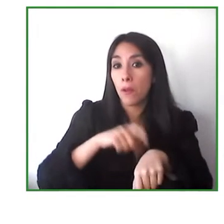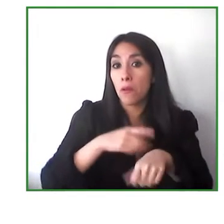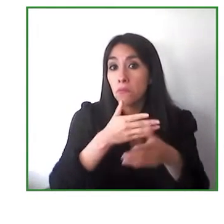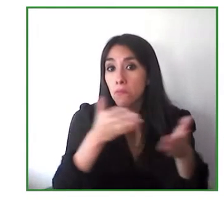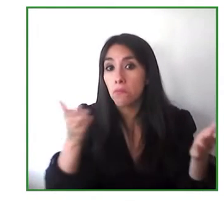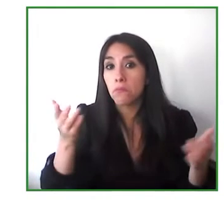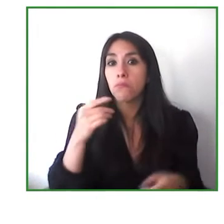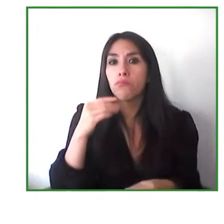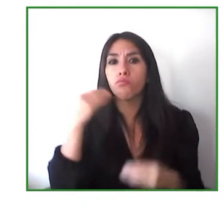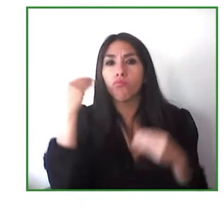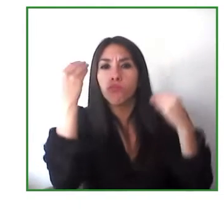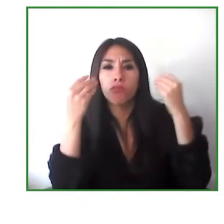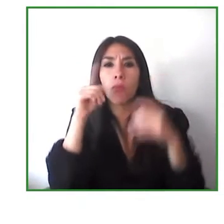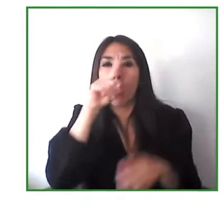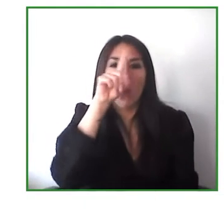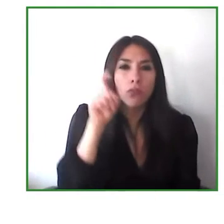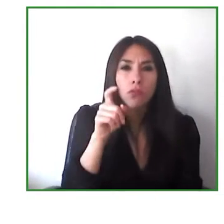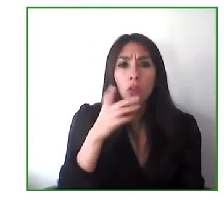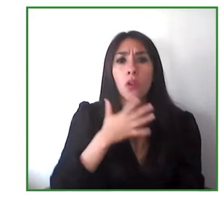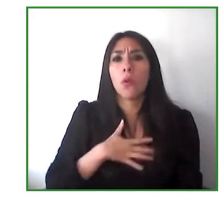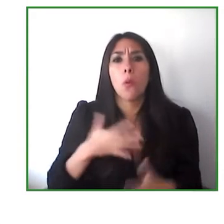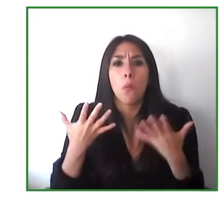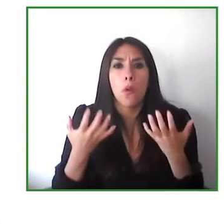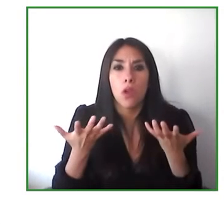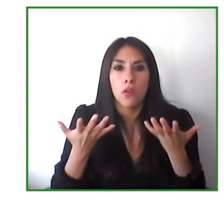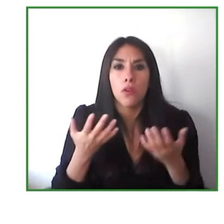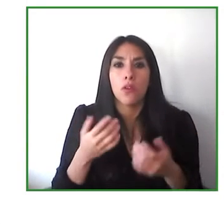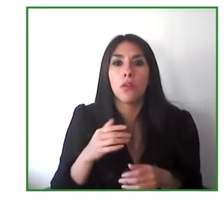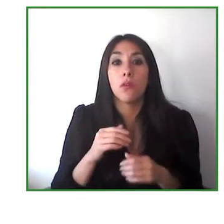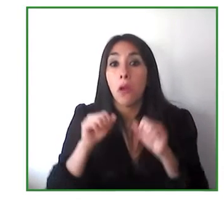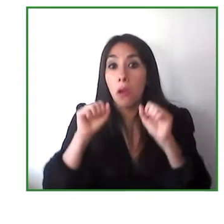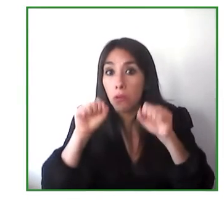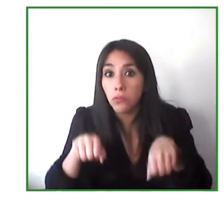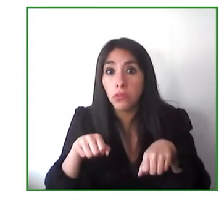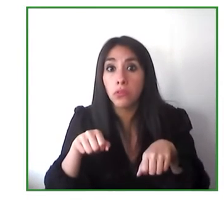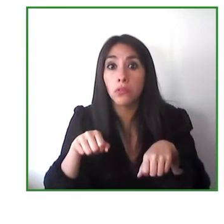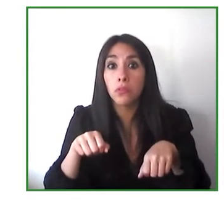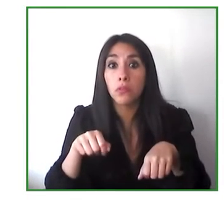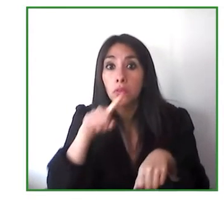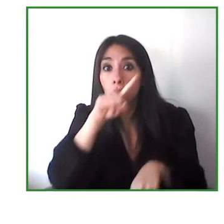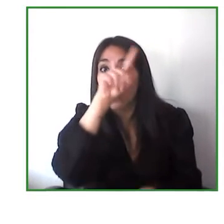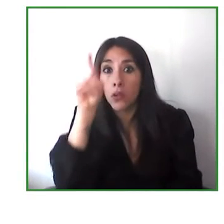have any question please ask questions and you please be connected with